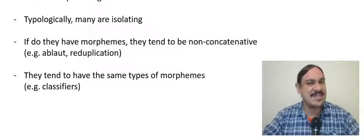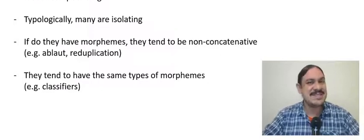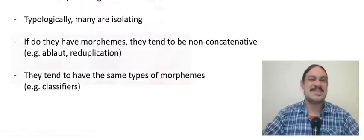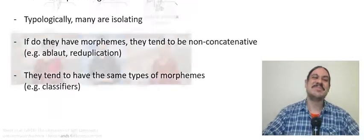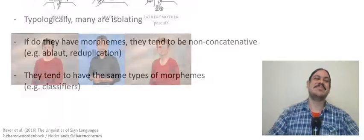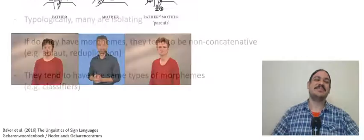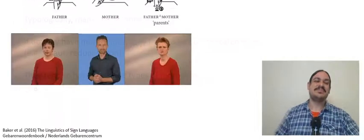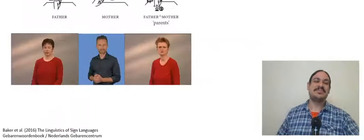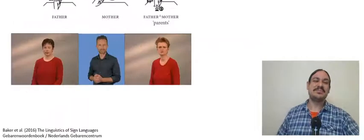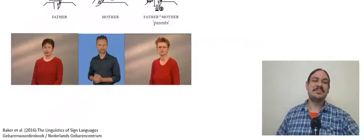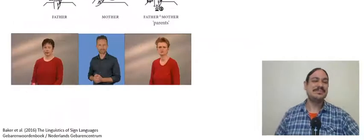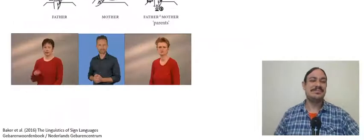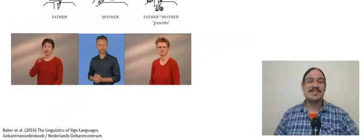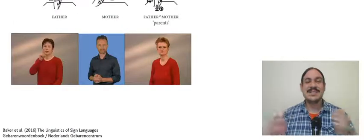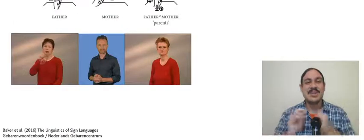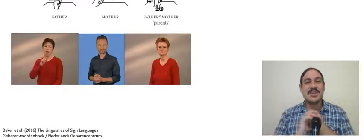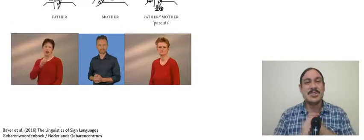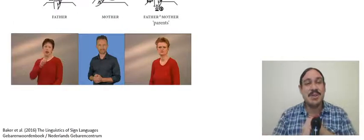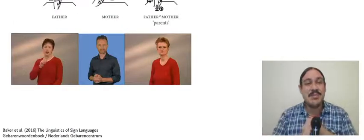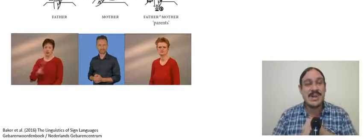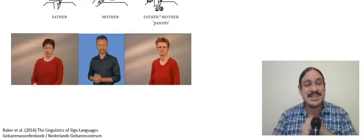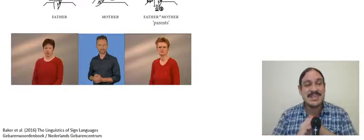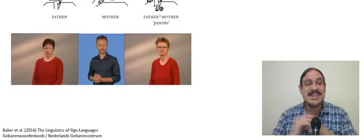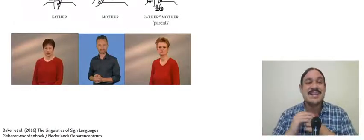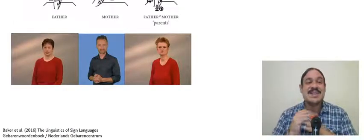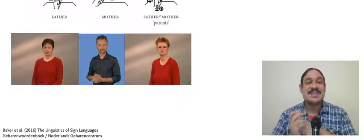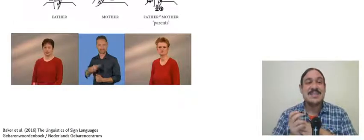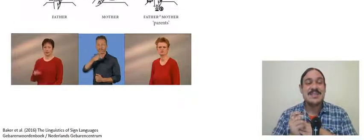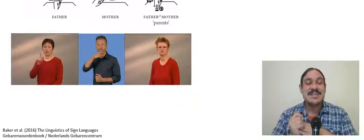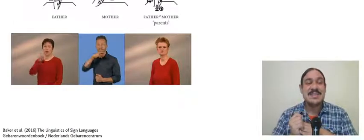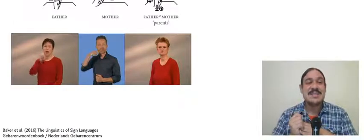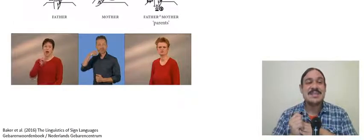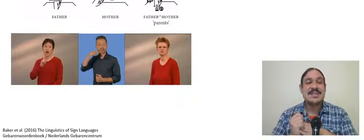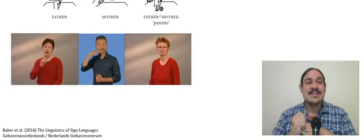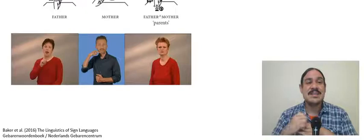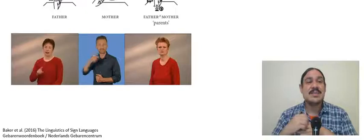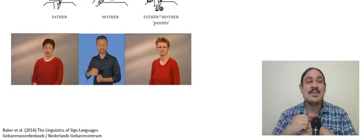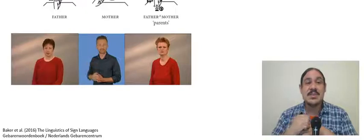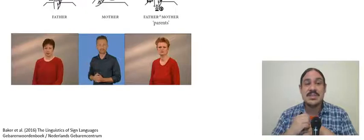cheek downward motion the second one is 'mother' extended finger